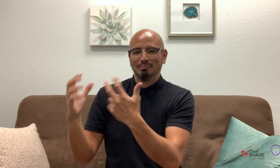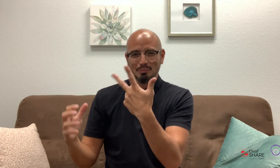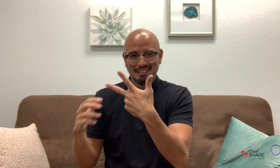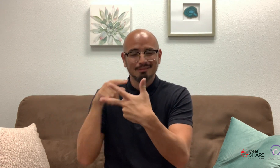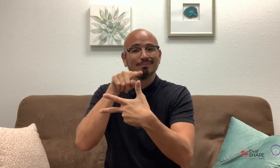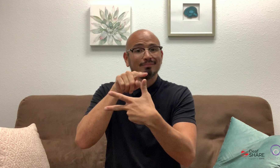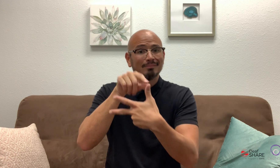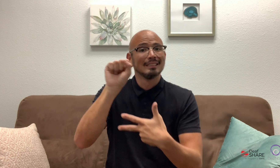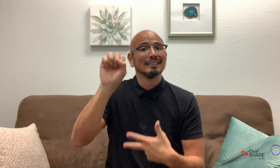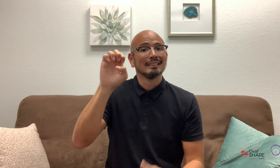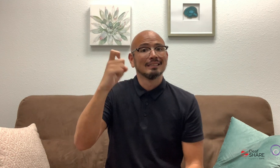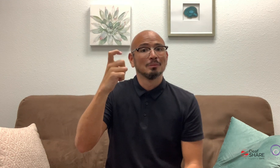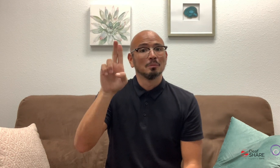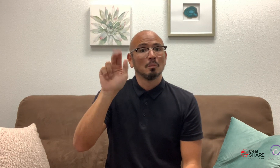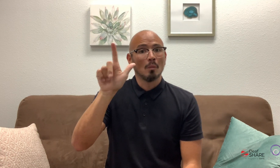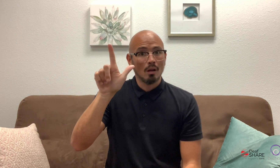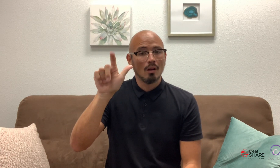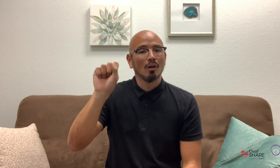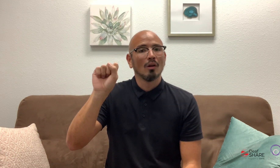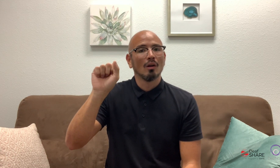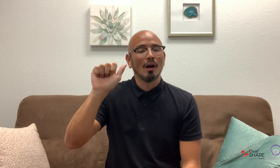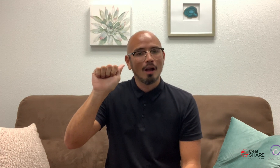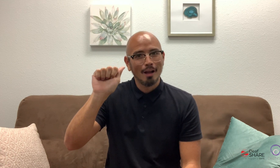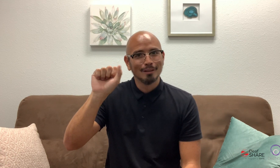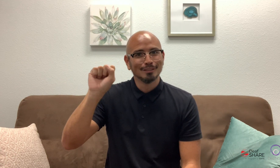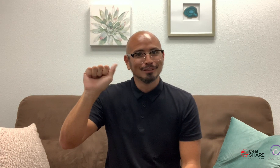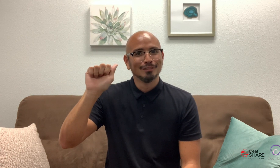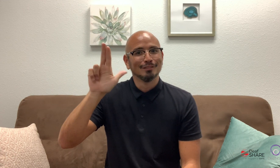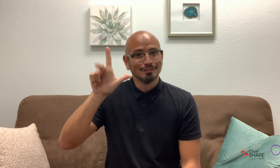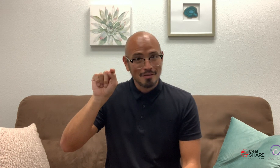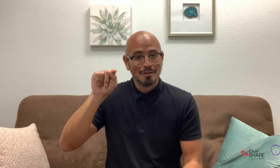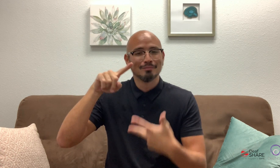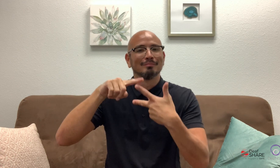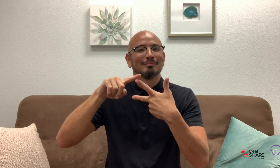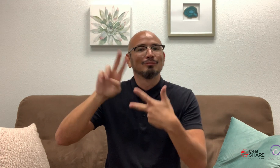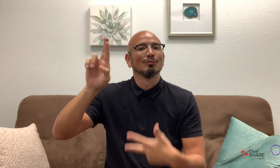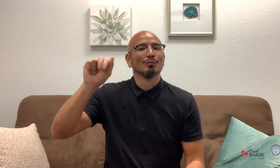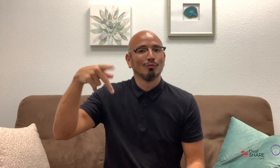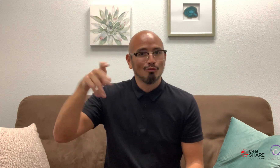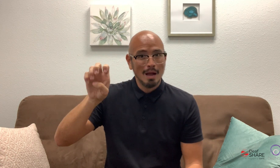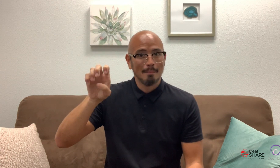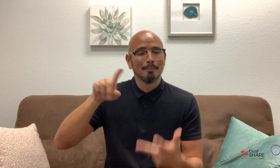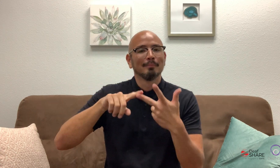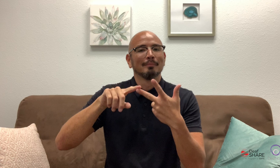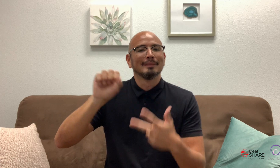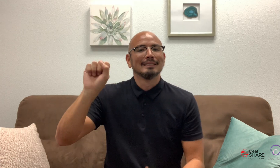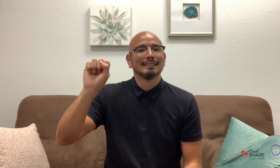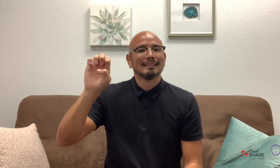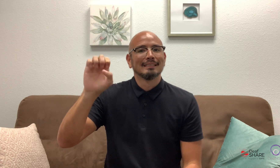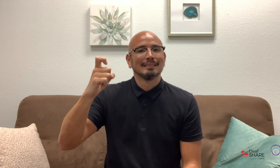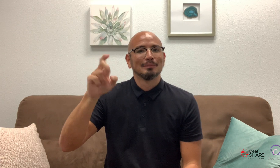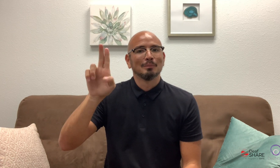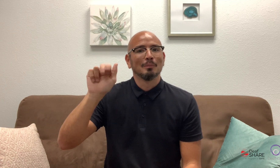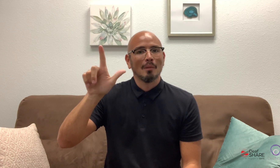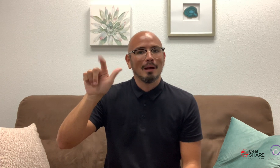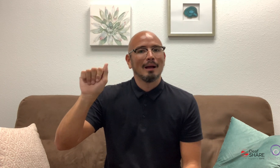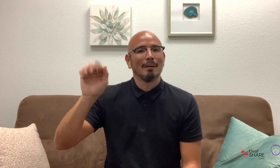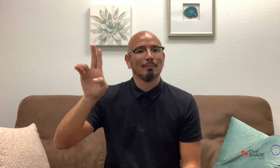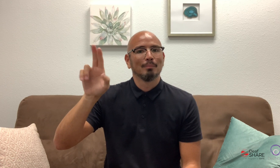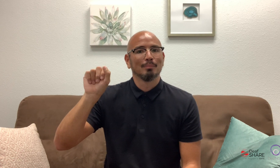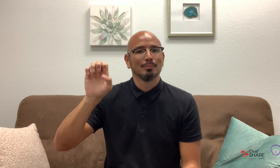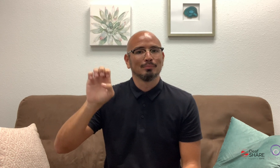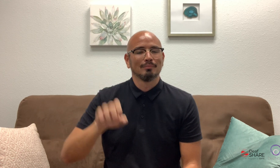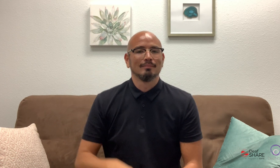like sexual assault, rape, and sexual abuse.